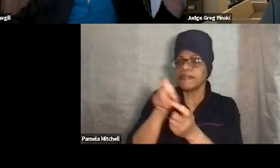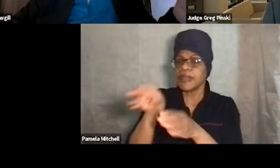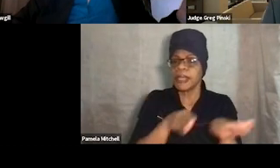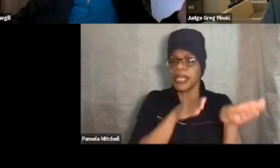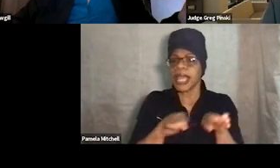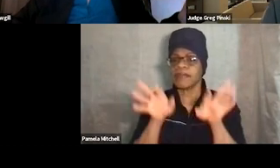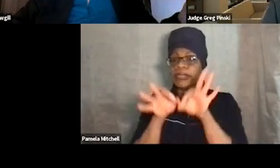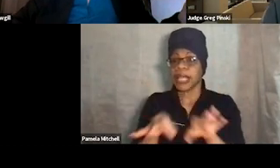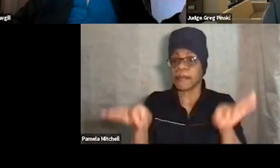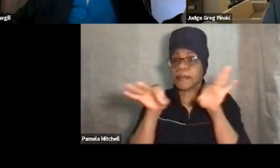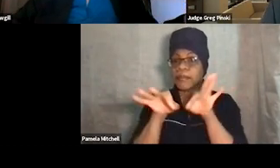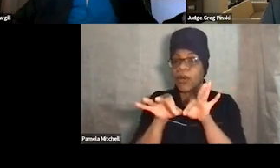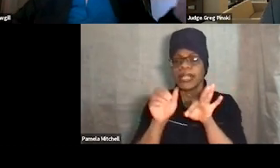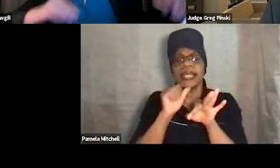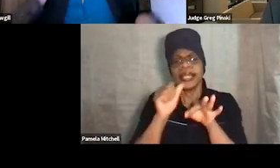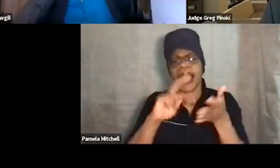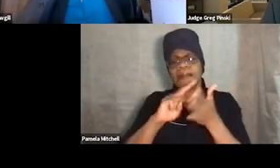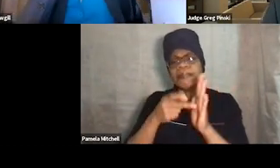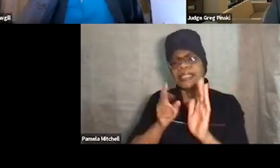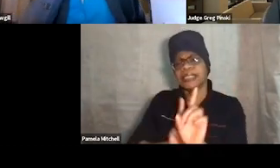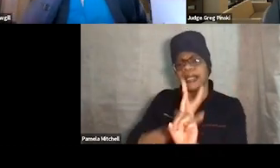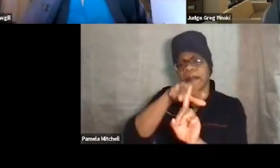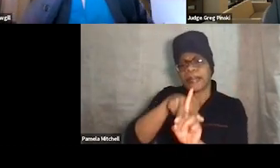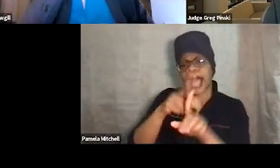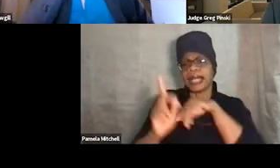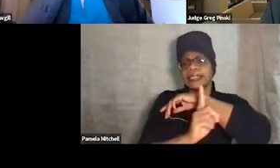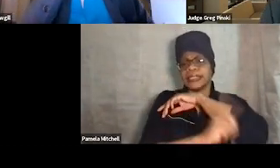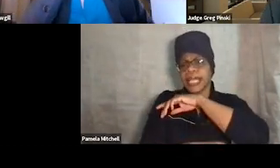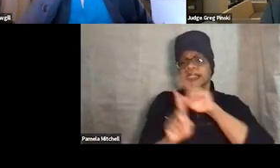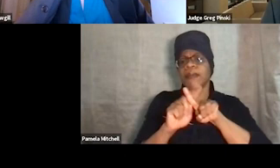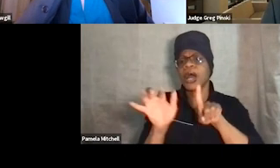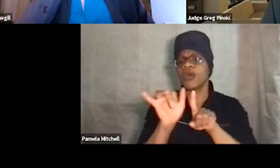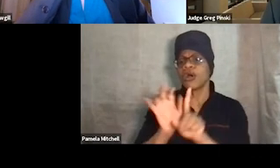This doesn't just simply apply to sanctions, but it applies to incentives,